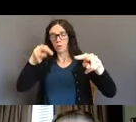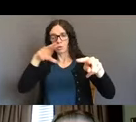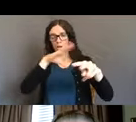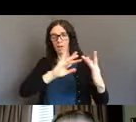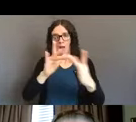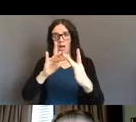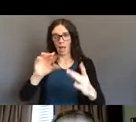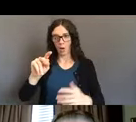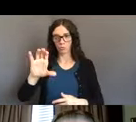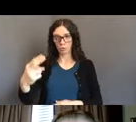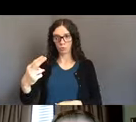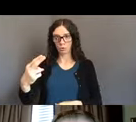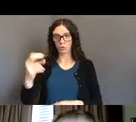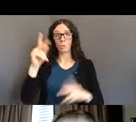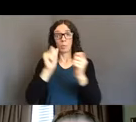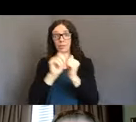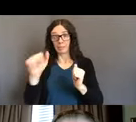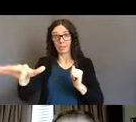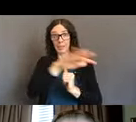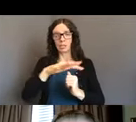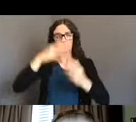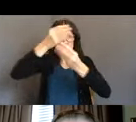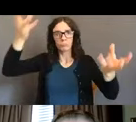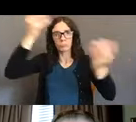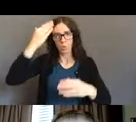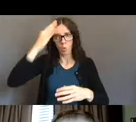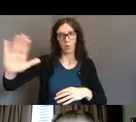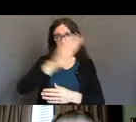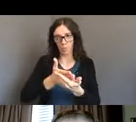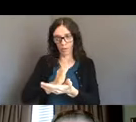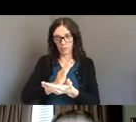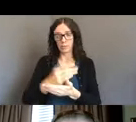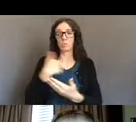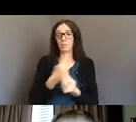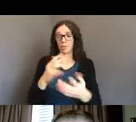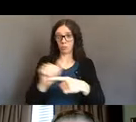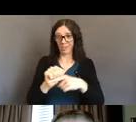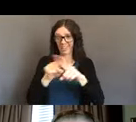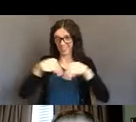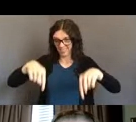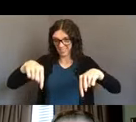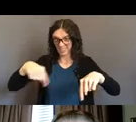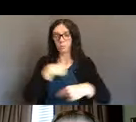We also do trainings, like this one. We provide advocacy services to individuals and groups of individuals.